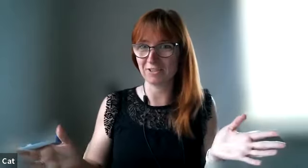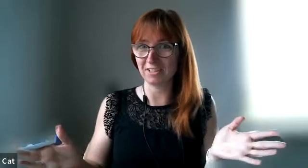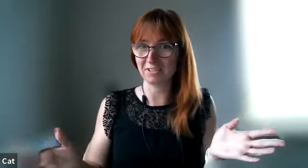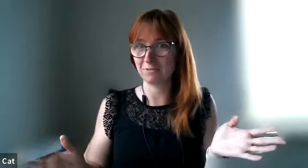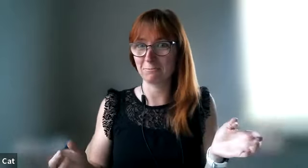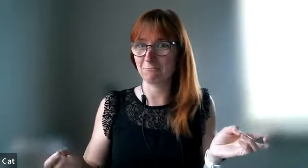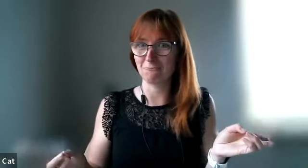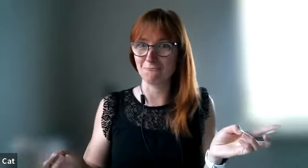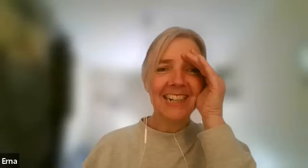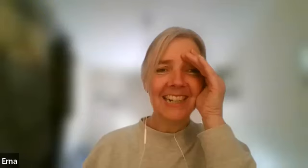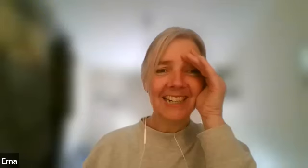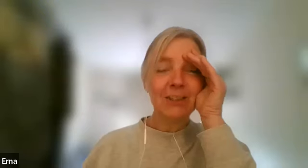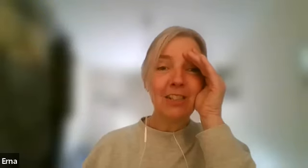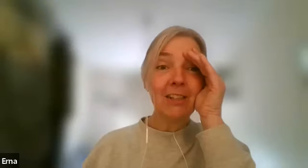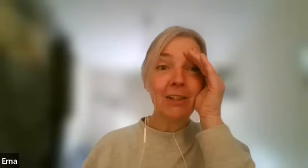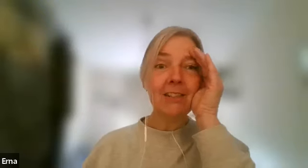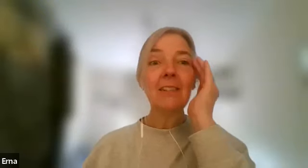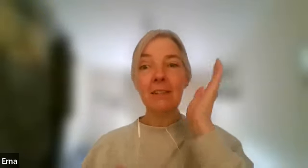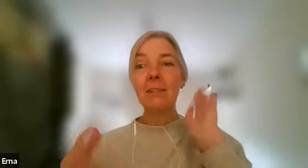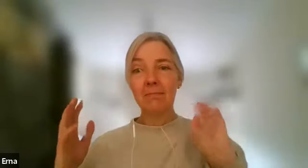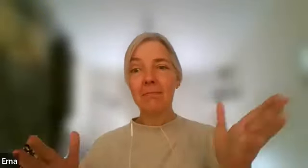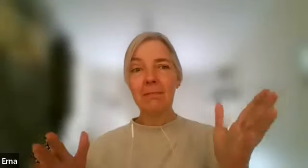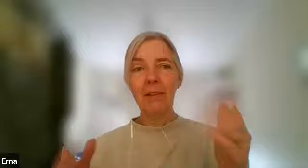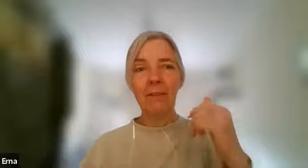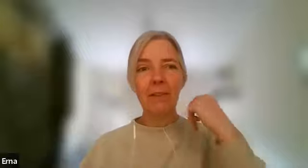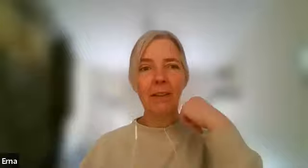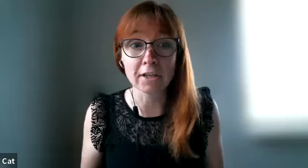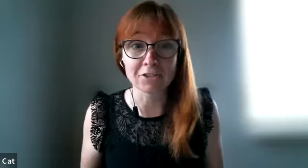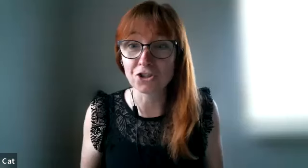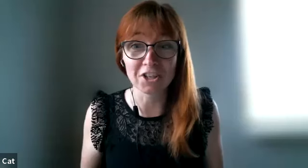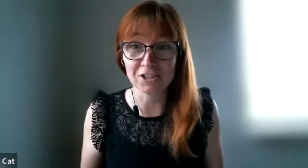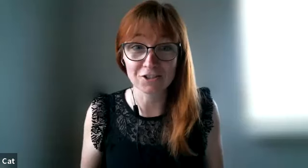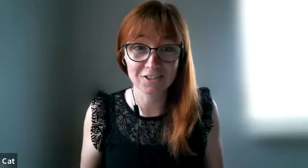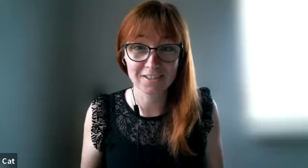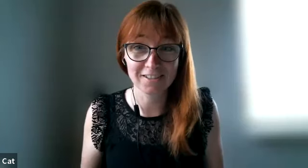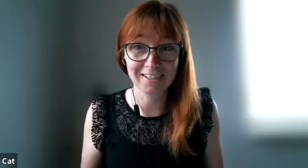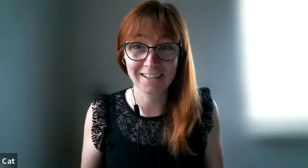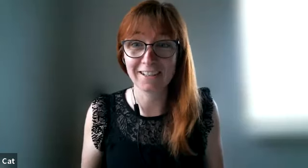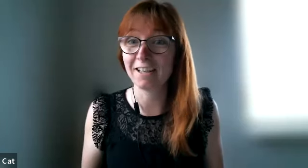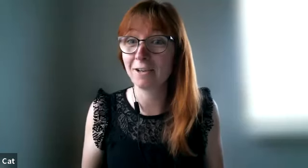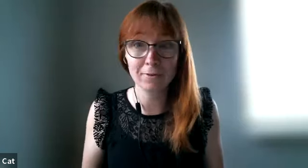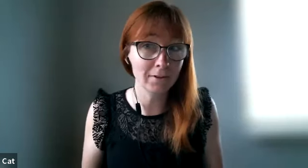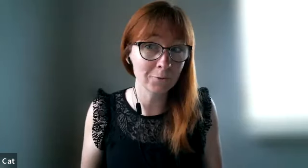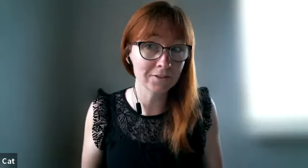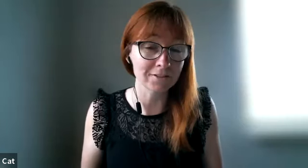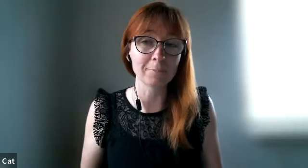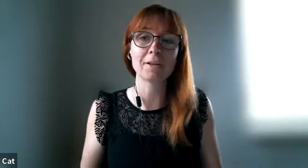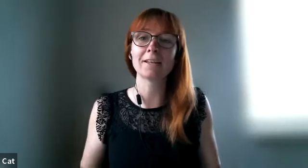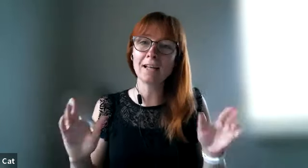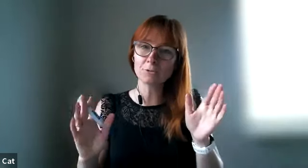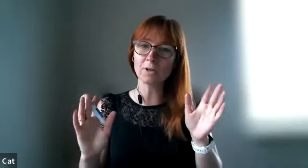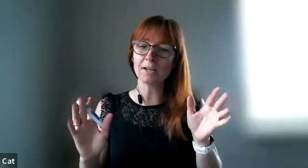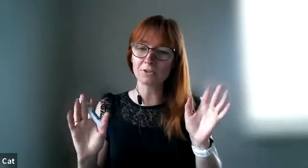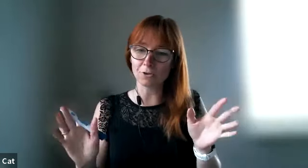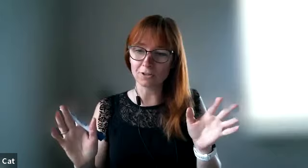sex yeah several she thought but nothing changed everything was the same and that's where he talked